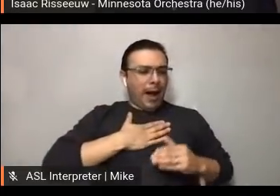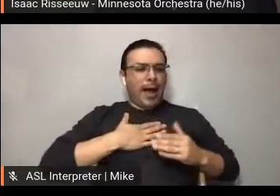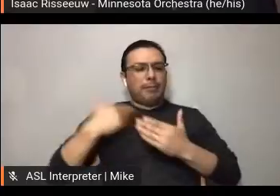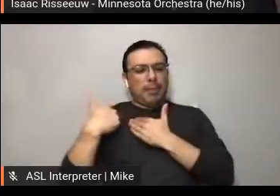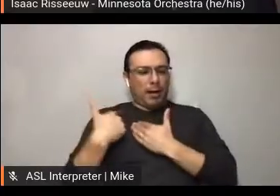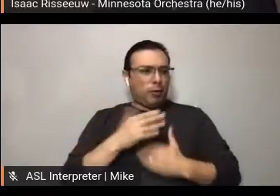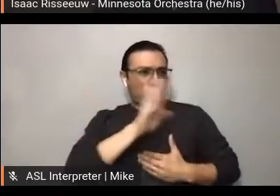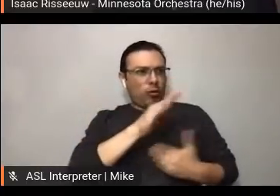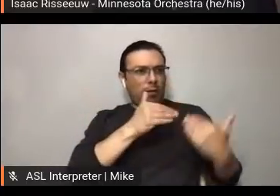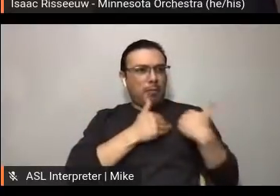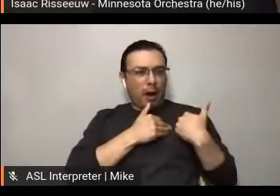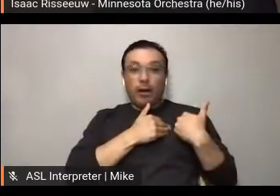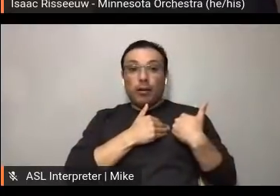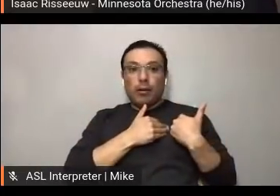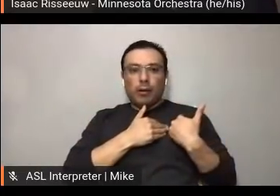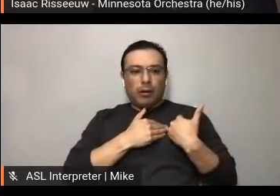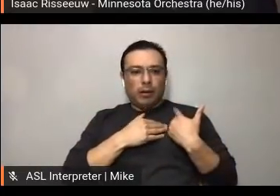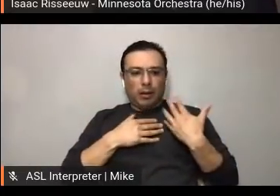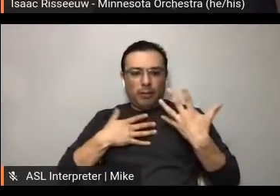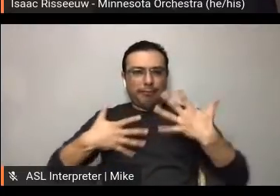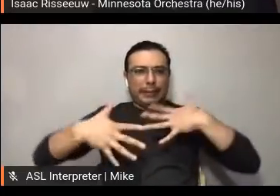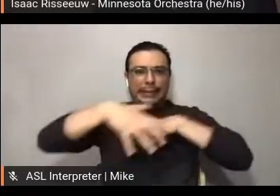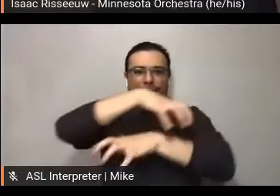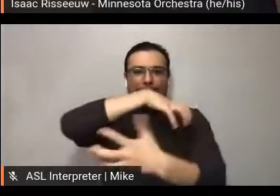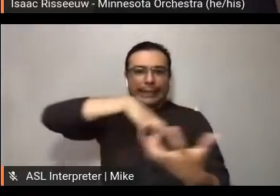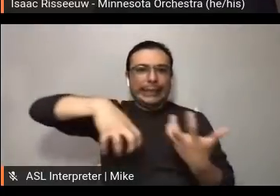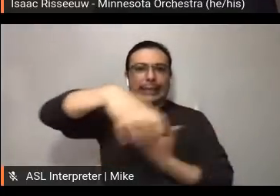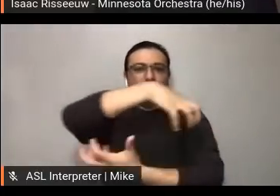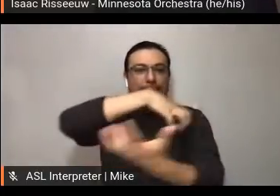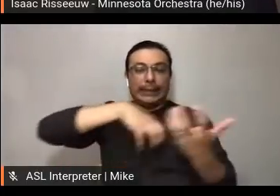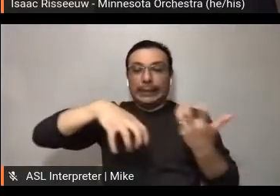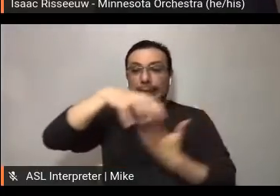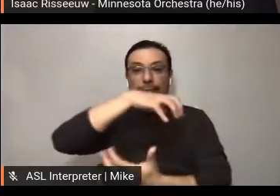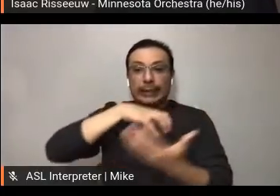And folks in Minnesota or if Antonio or Micayla have thoughts, please